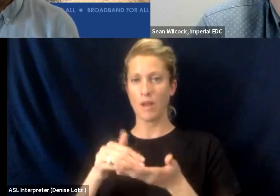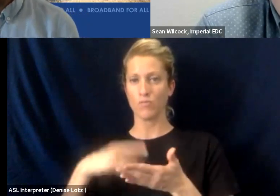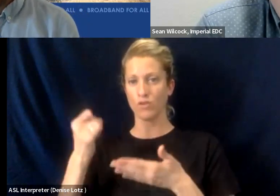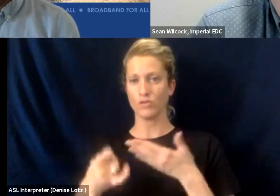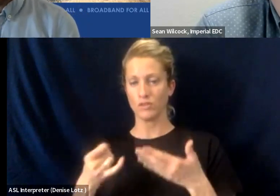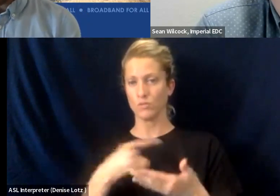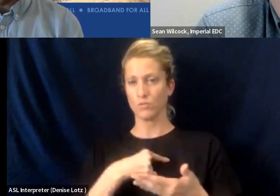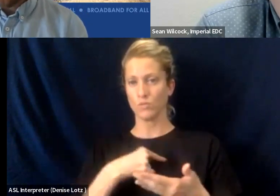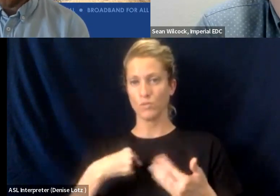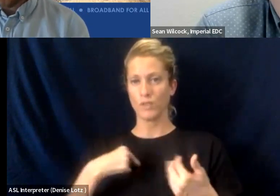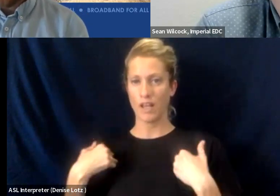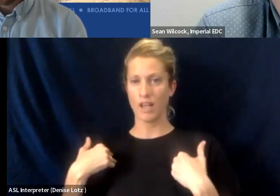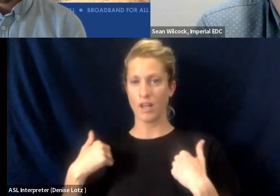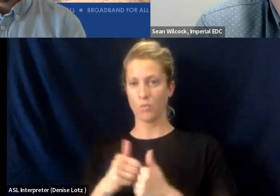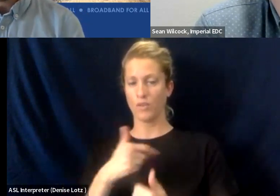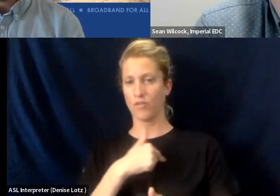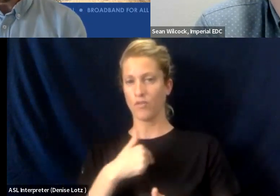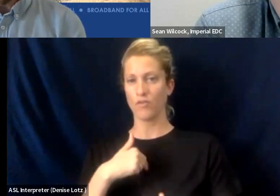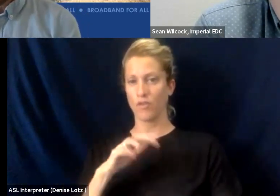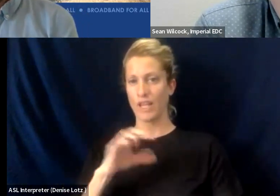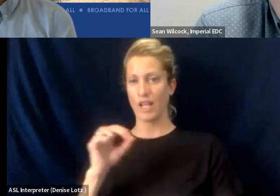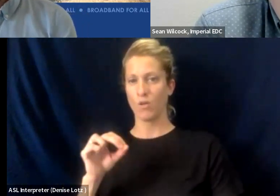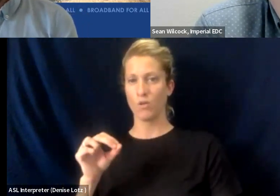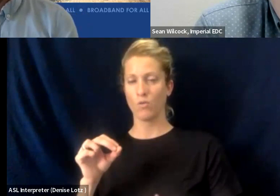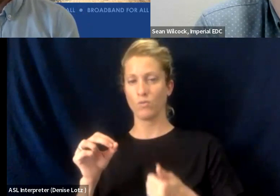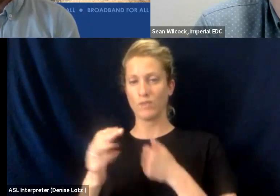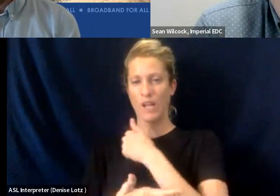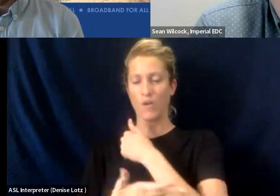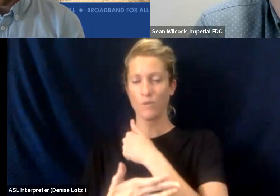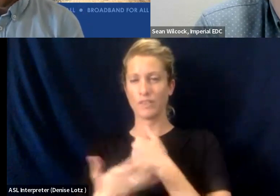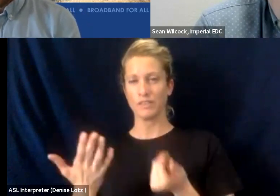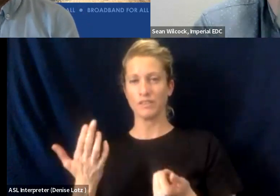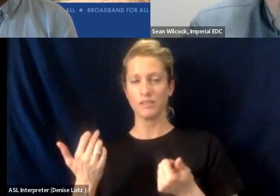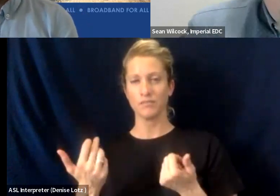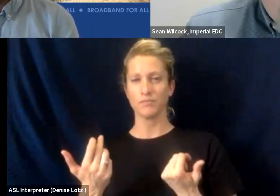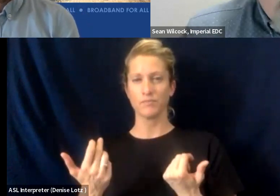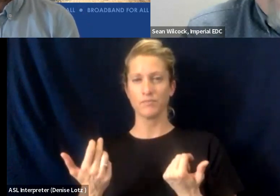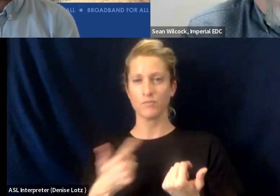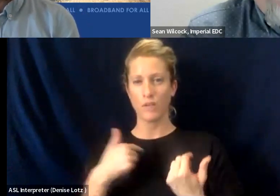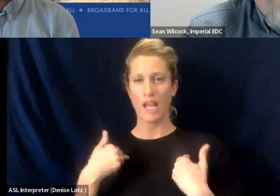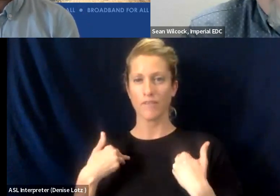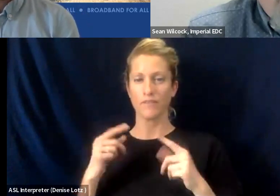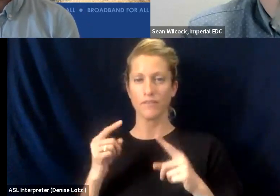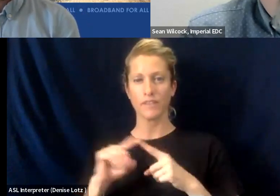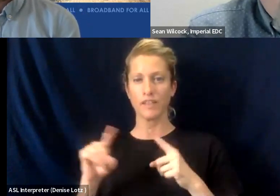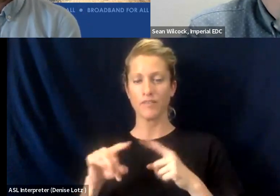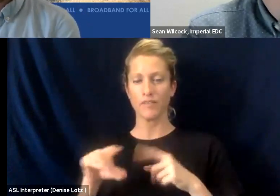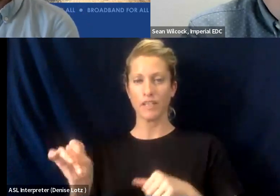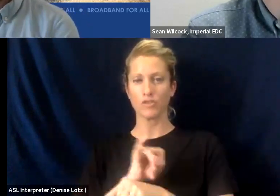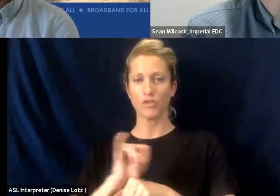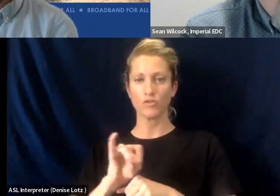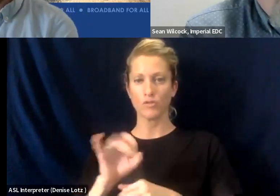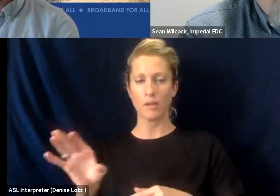into our into our county is that we don't have all these big industrial projects in